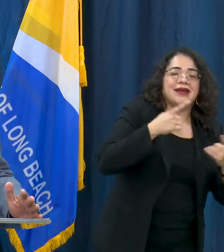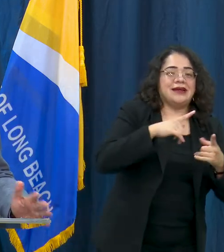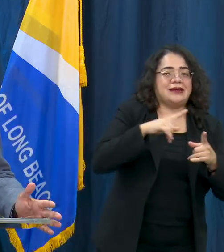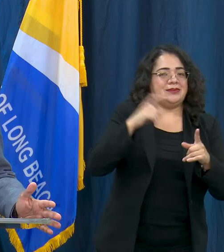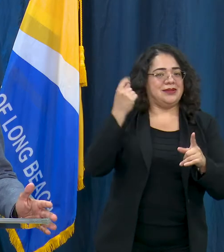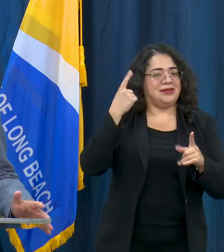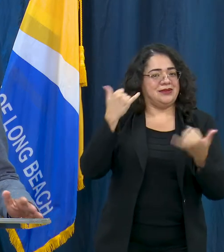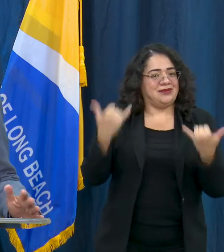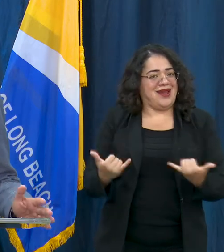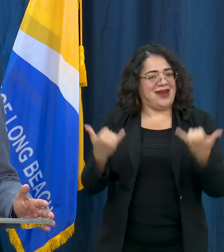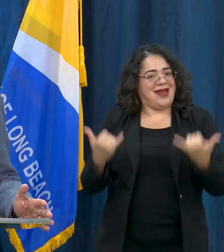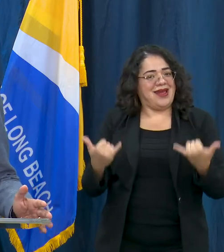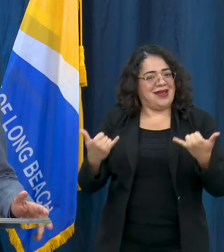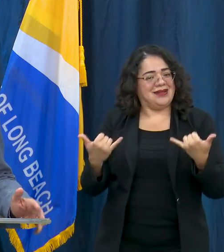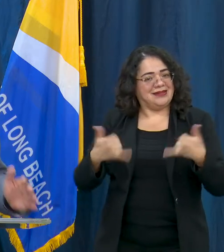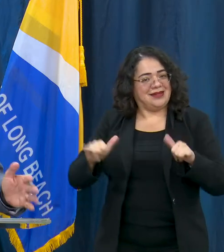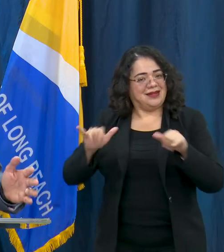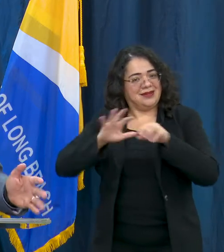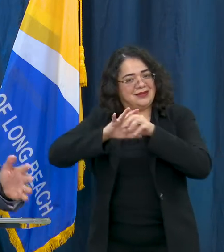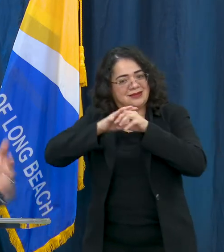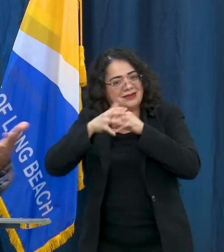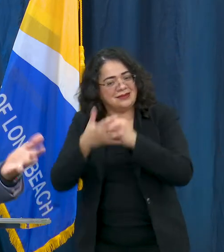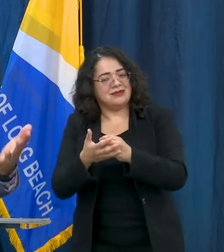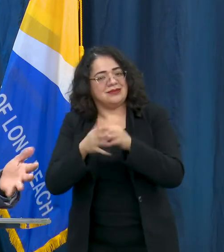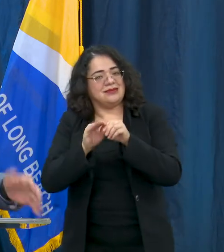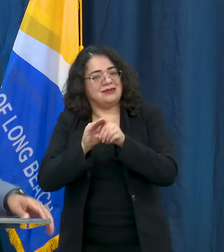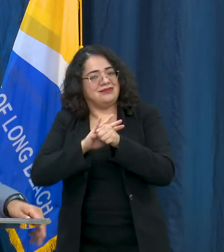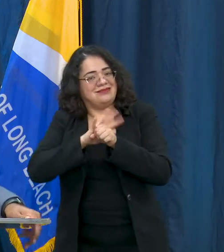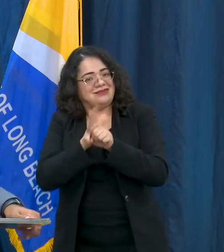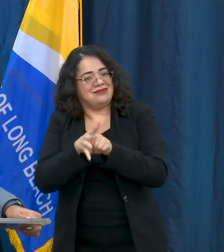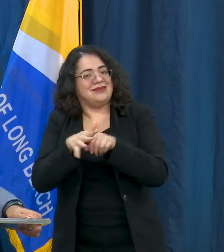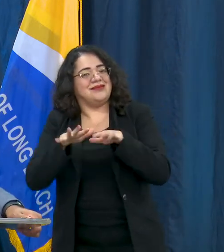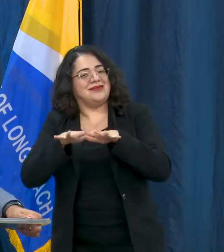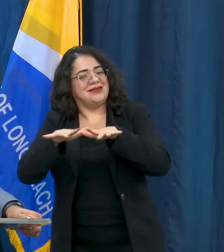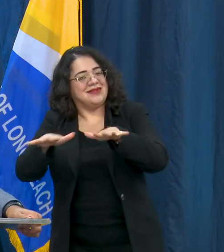pandemic which is still occurring and still real in our city and the state,